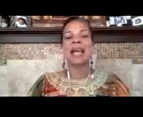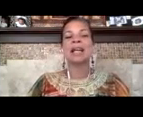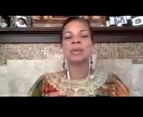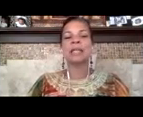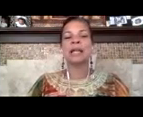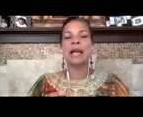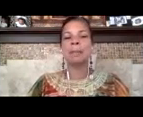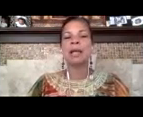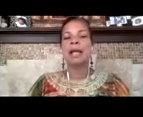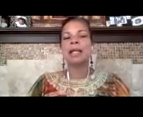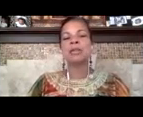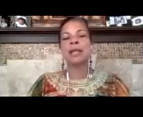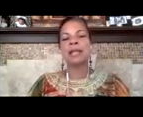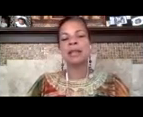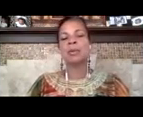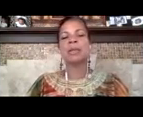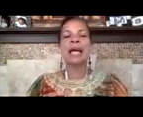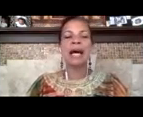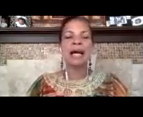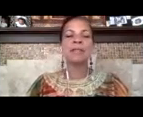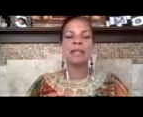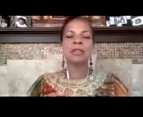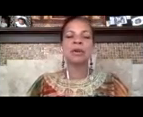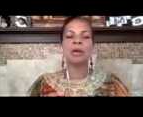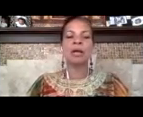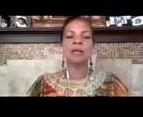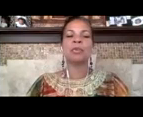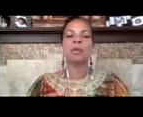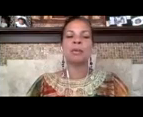actually a cop and so i think there were a lot of things going on if you remember